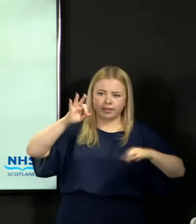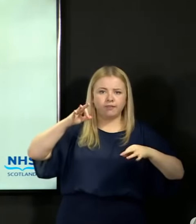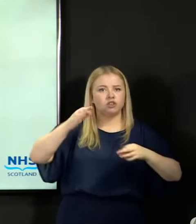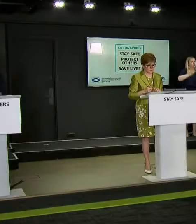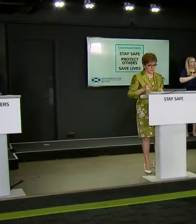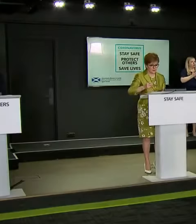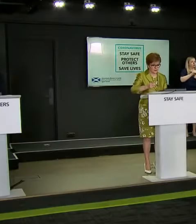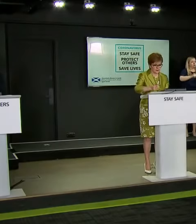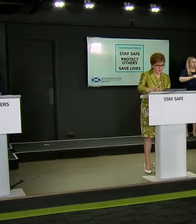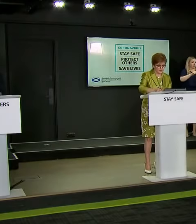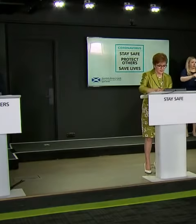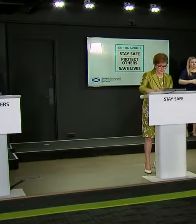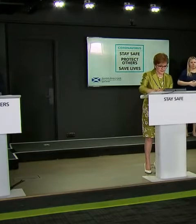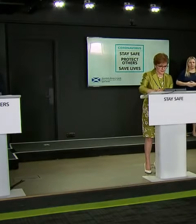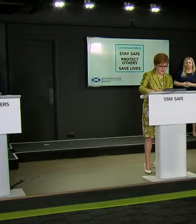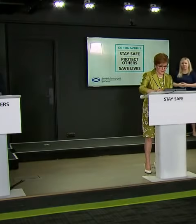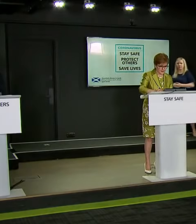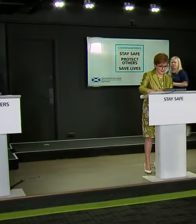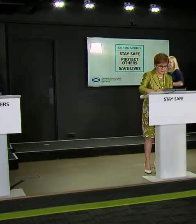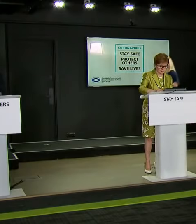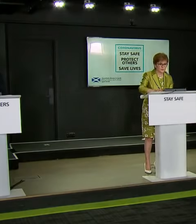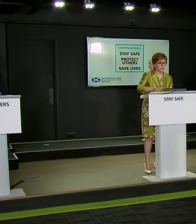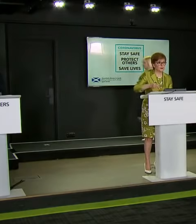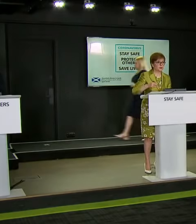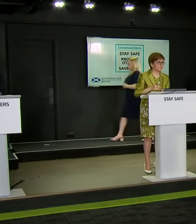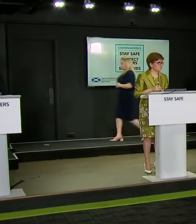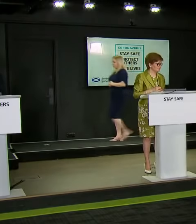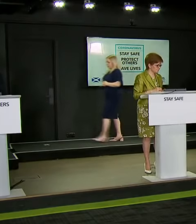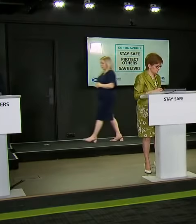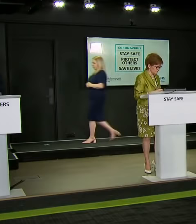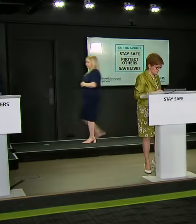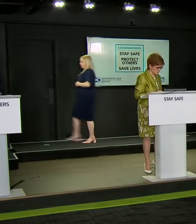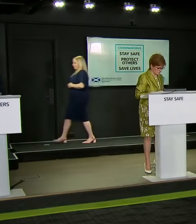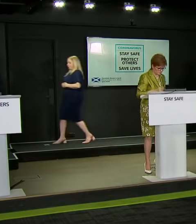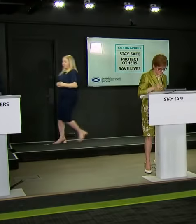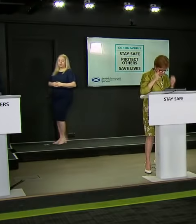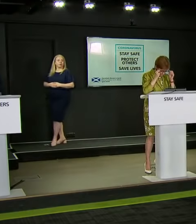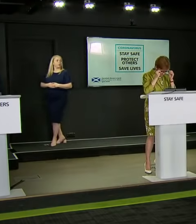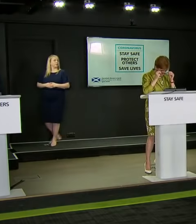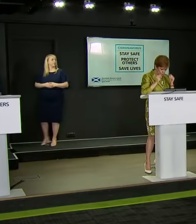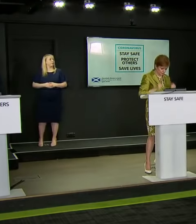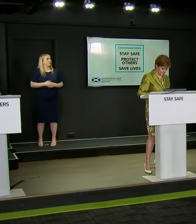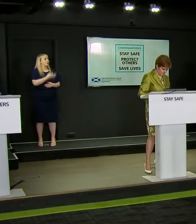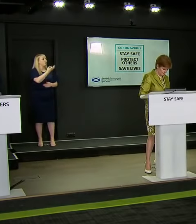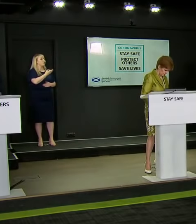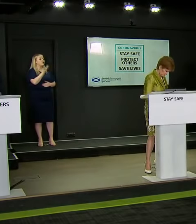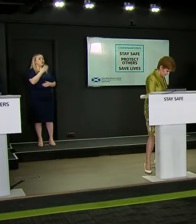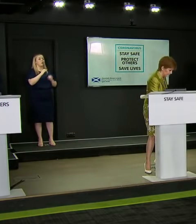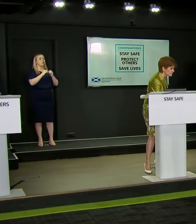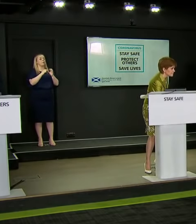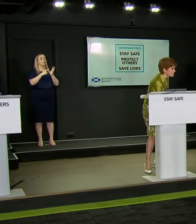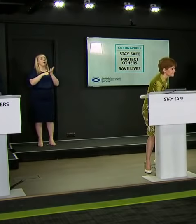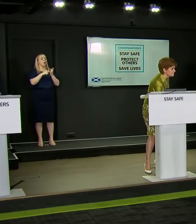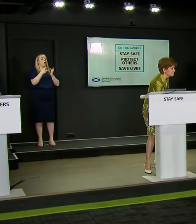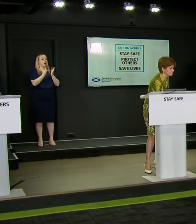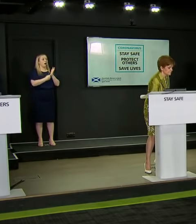gone through. Thanks. Alan Smith from Bauer. Thanks very much, First Minister.